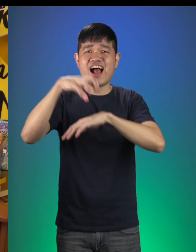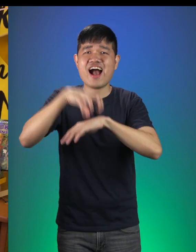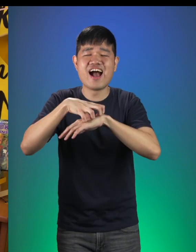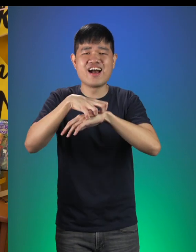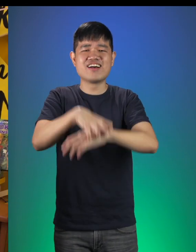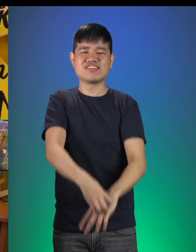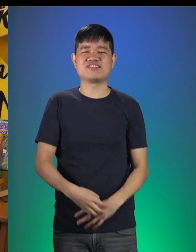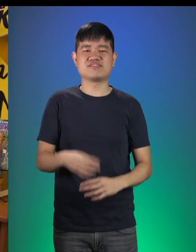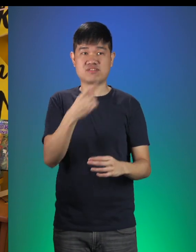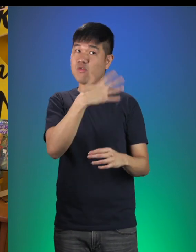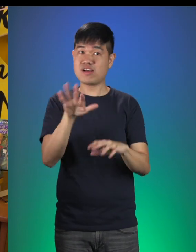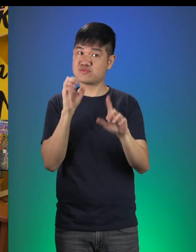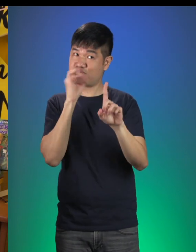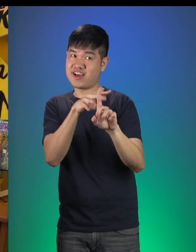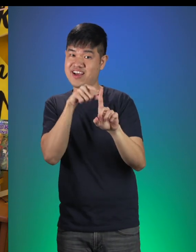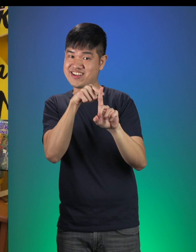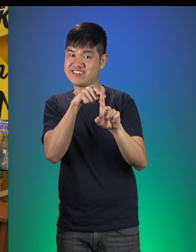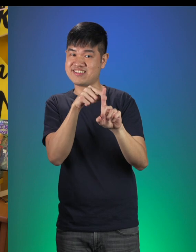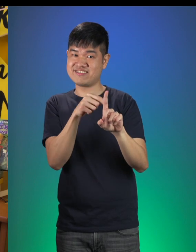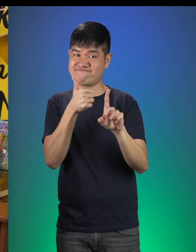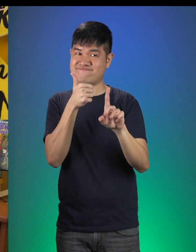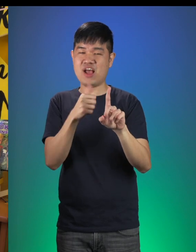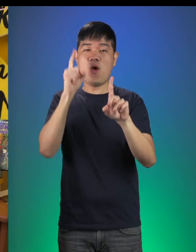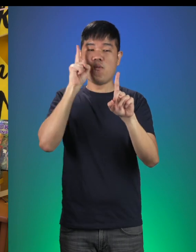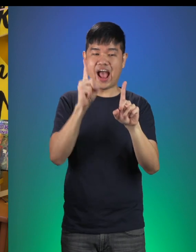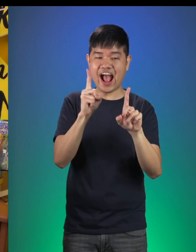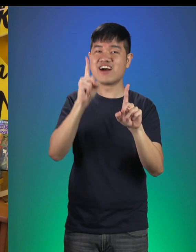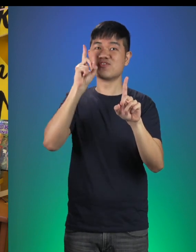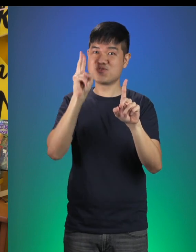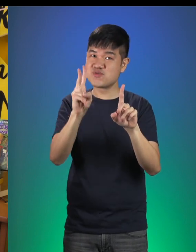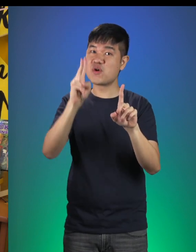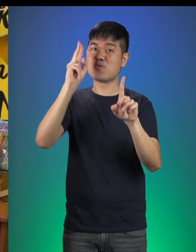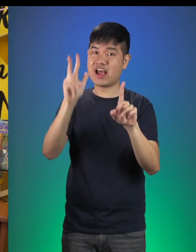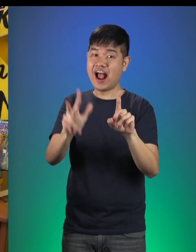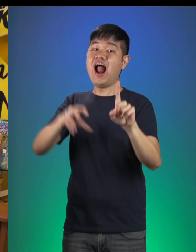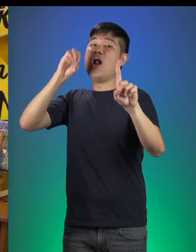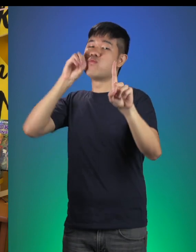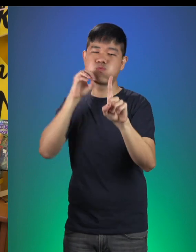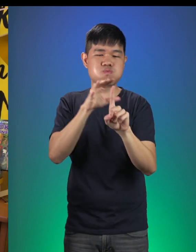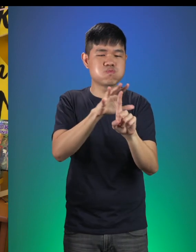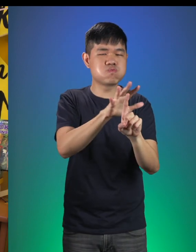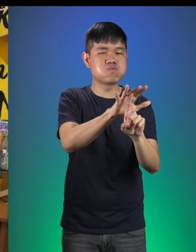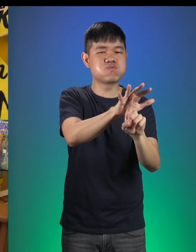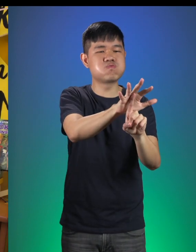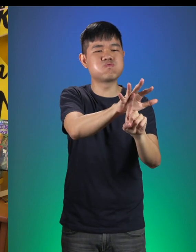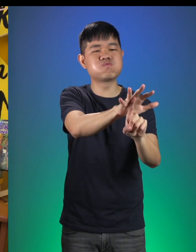Why don’t you blow out the candles, sweetheart! One, Two, Three! [blows candle]